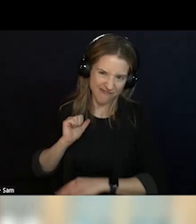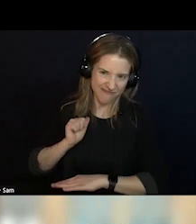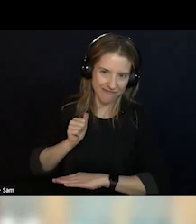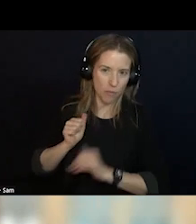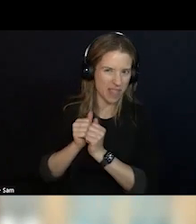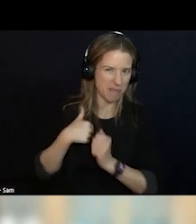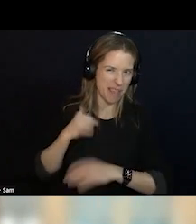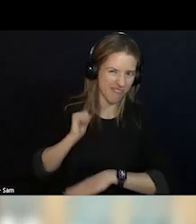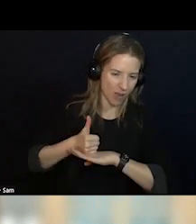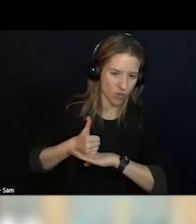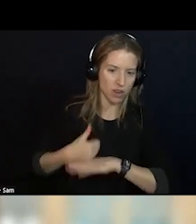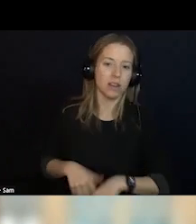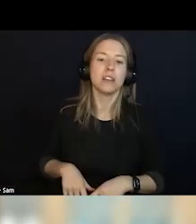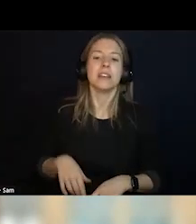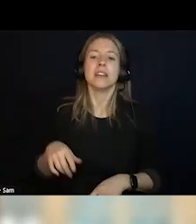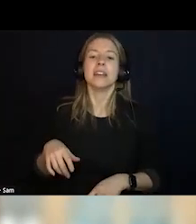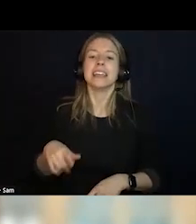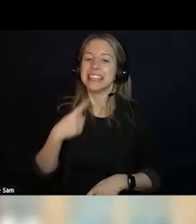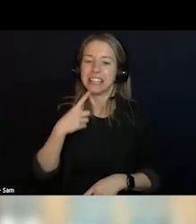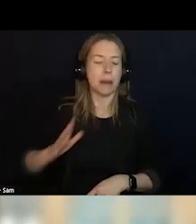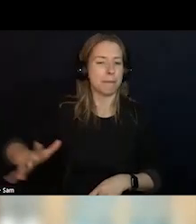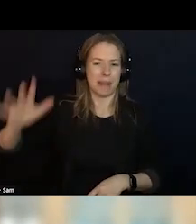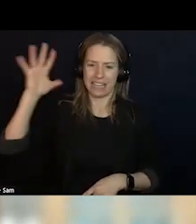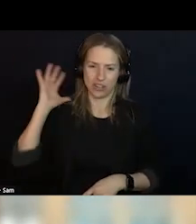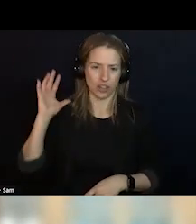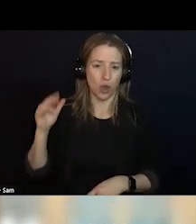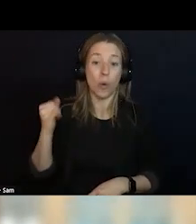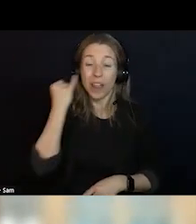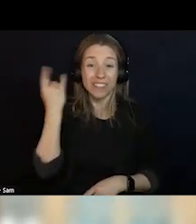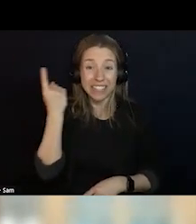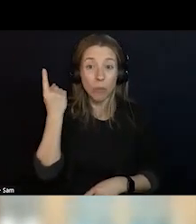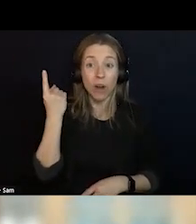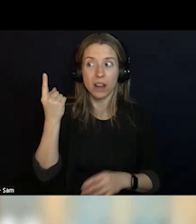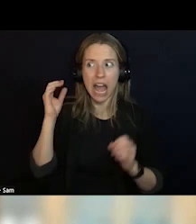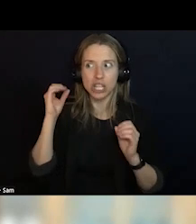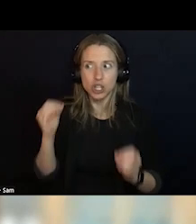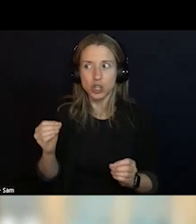KNOW WHERE THEY ARE GOING TO SLEEP TONIGHT. SO WE ARE DEDICATED TO WE HAVE GOT